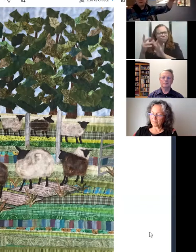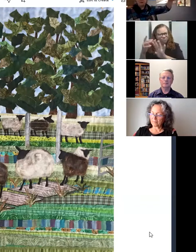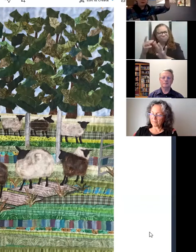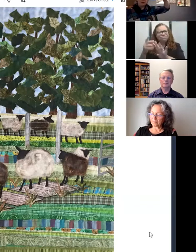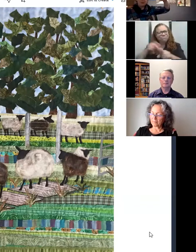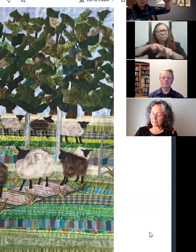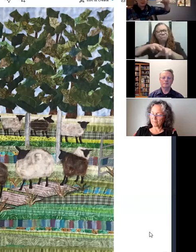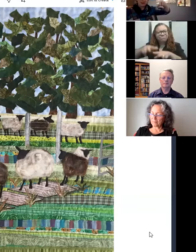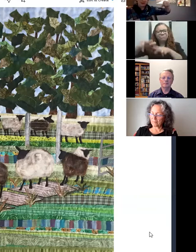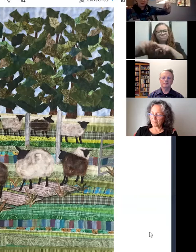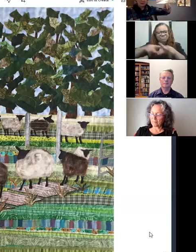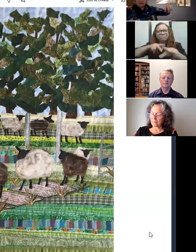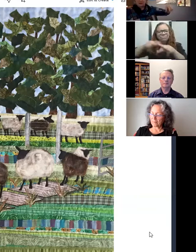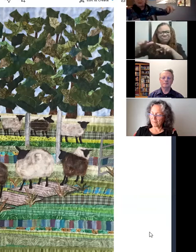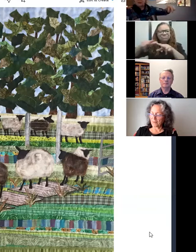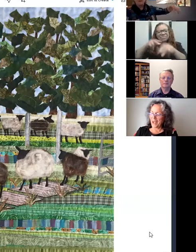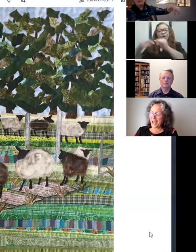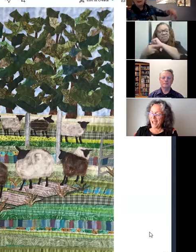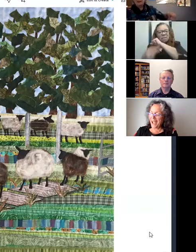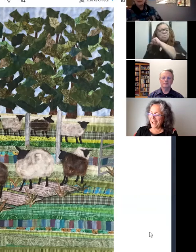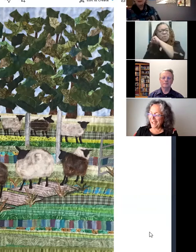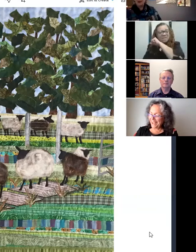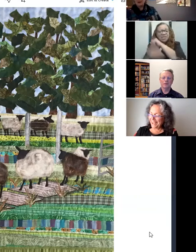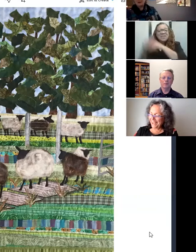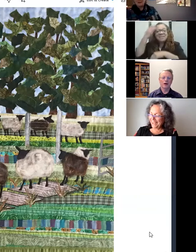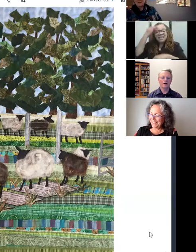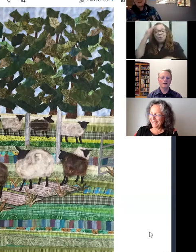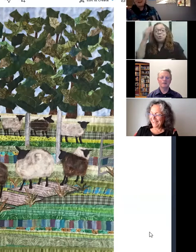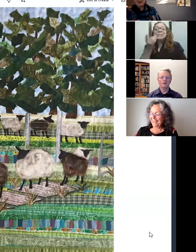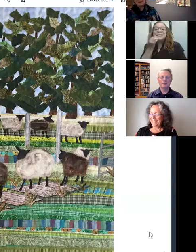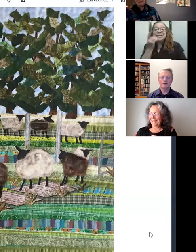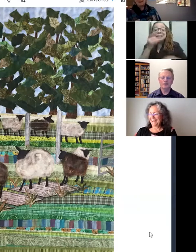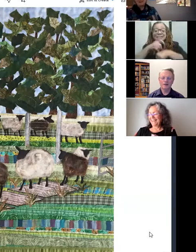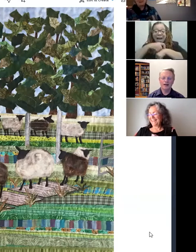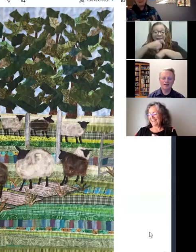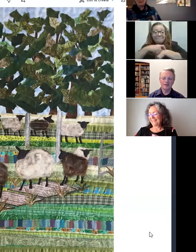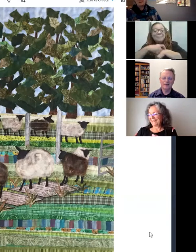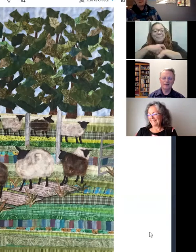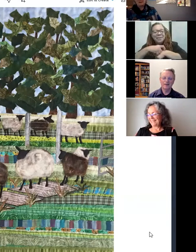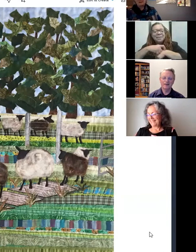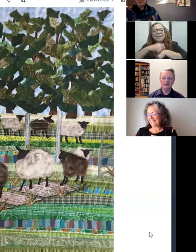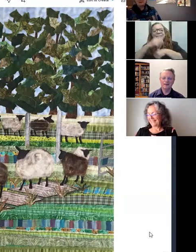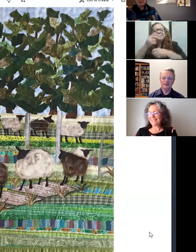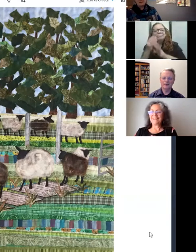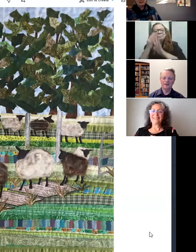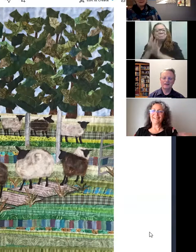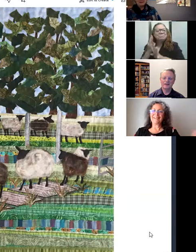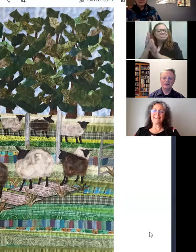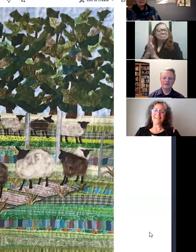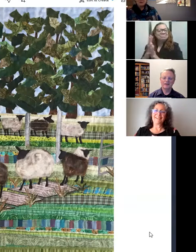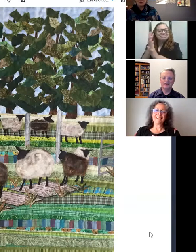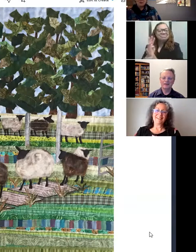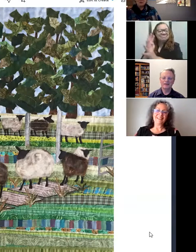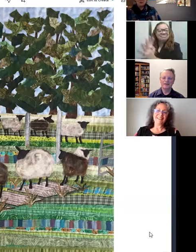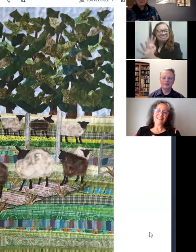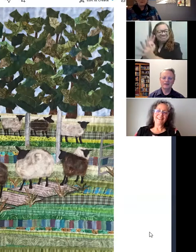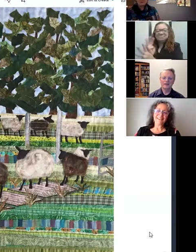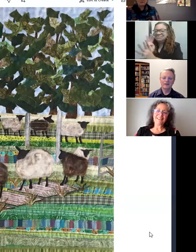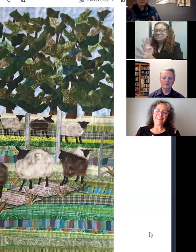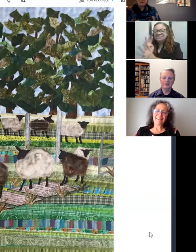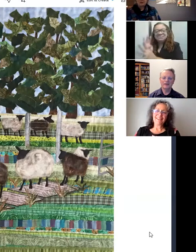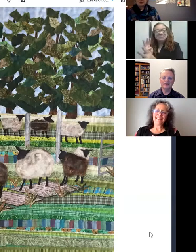across this rickety little bridge, into the yard. And I just-- such a wonderful-- just beautiful.